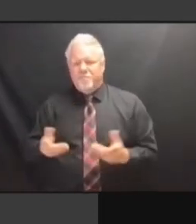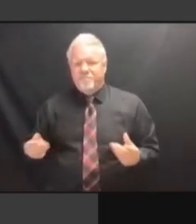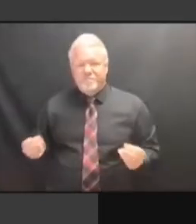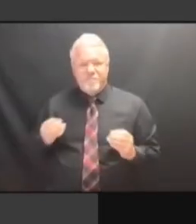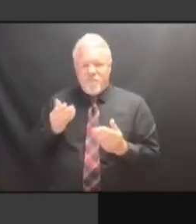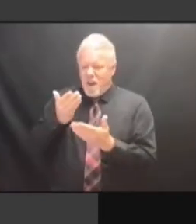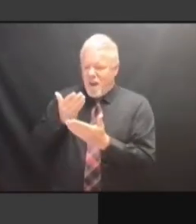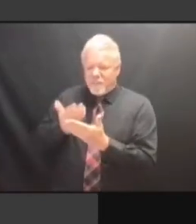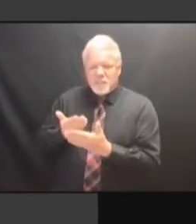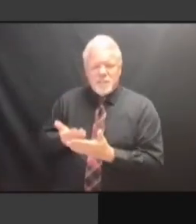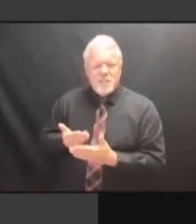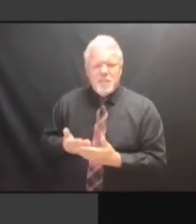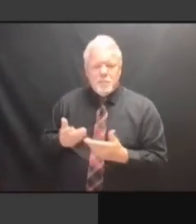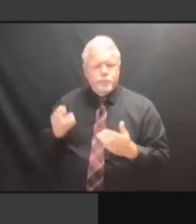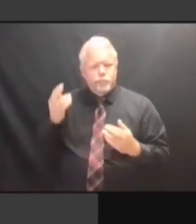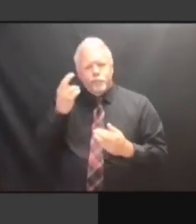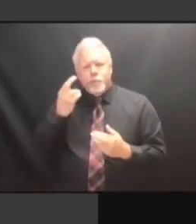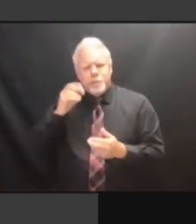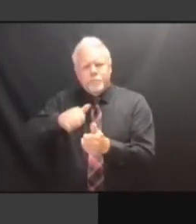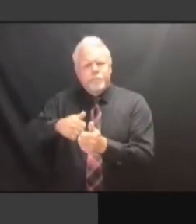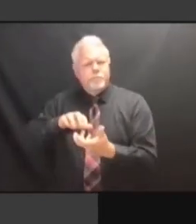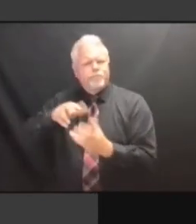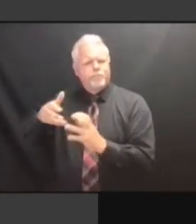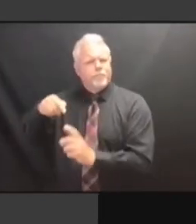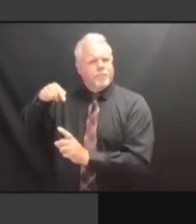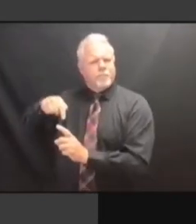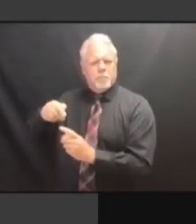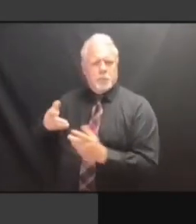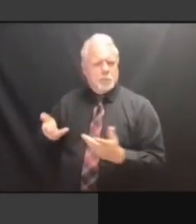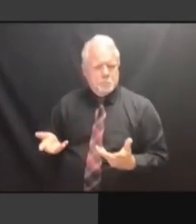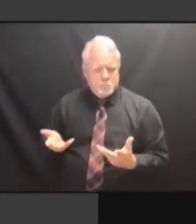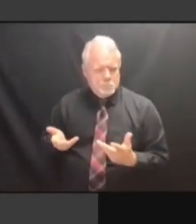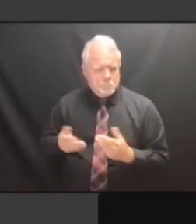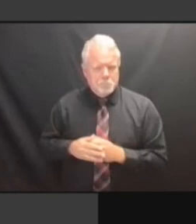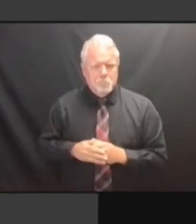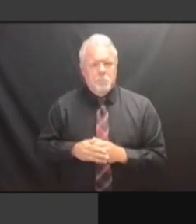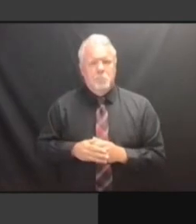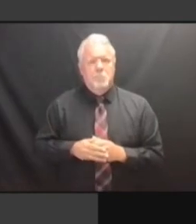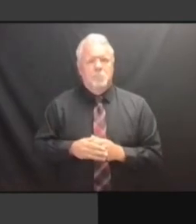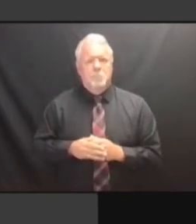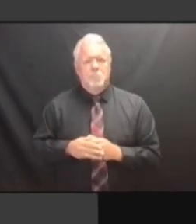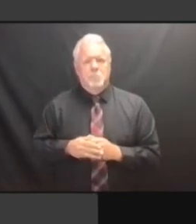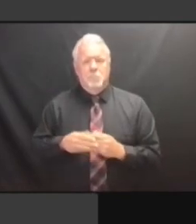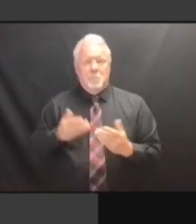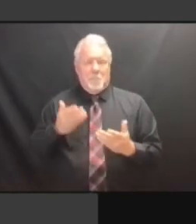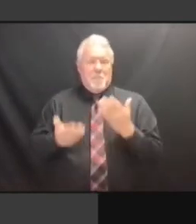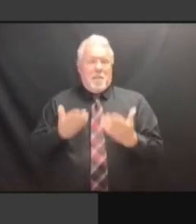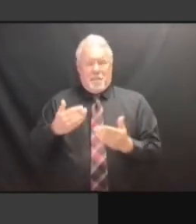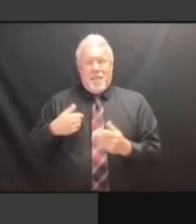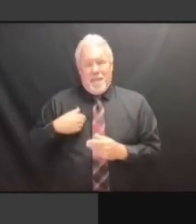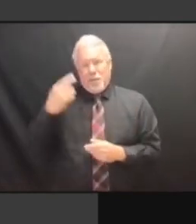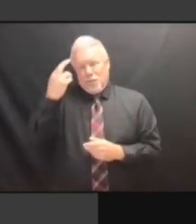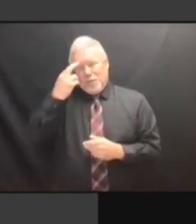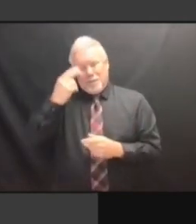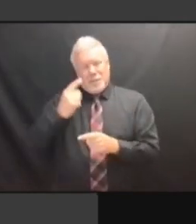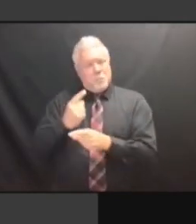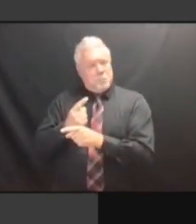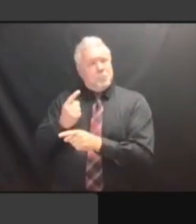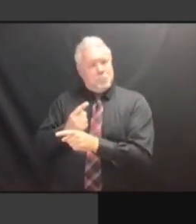AND THAT DOESN'T MEAN THAT THERE ISN'T A PERFECTLY INNOCENT ISN'T A PERFECTLY INNOCENT ISN'T A PERFECTLY INNOCENT EXPLANATION. EXPLANATION. EXPLANATION. BUT EXPLANATION. BUT IT EXPLANATION. BUT IT IS EXPLANATION. BUT IT IS NOT EXPLANATION. BUT IT IS NOT DONE EXPLANATION. BUT IT IS NOT DONE WITH EXPLANATION. BUT IT IS NOT DONE WITH A